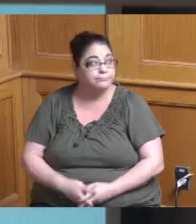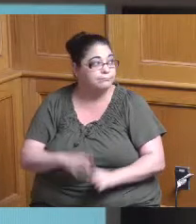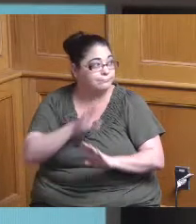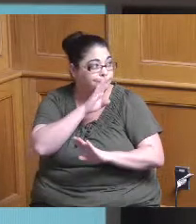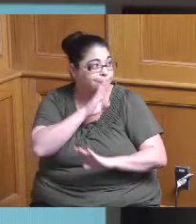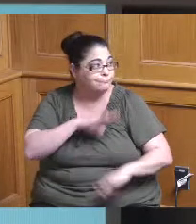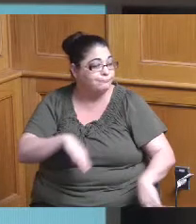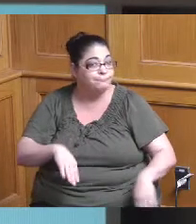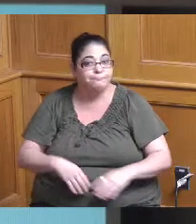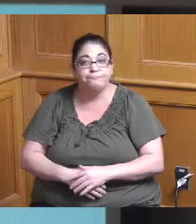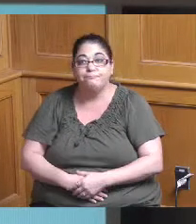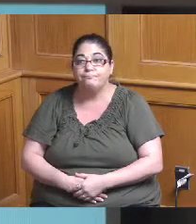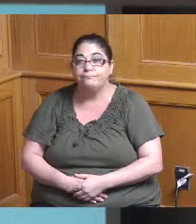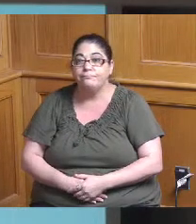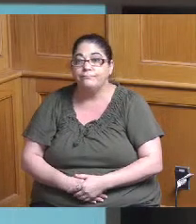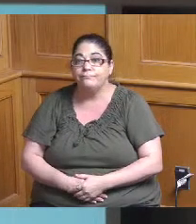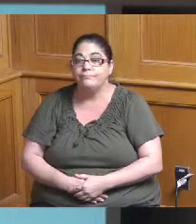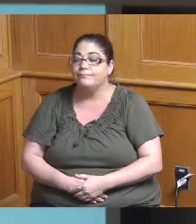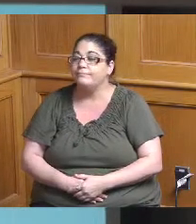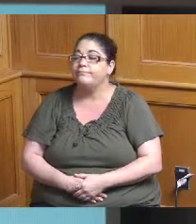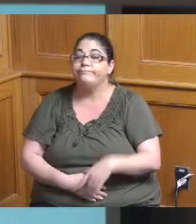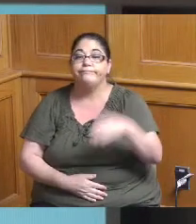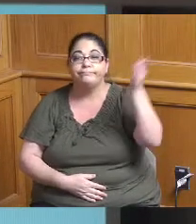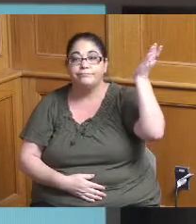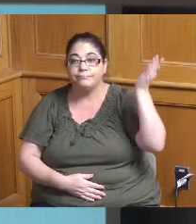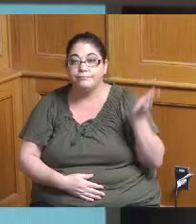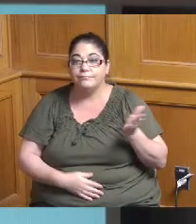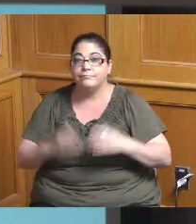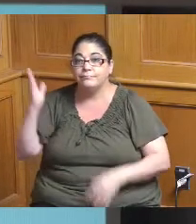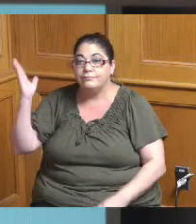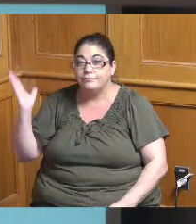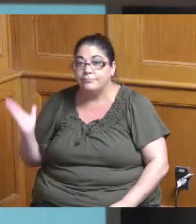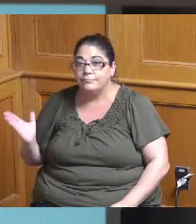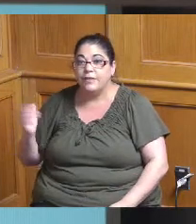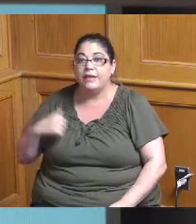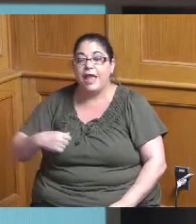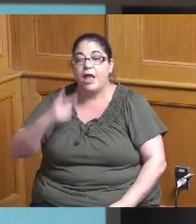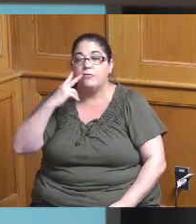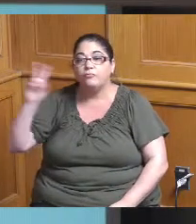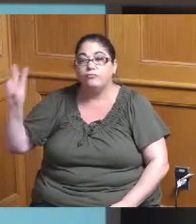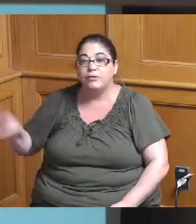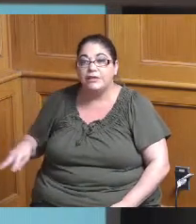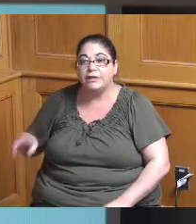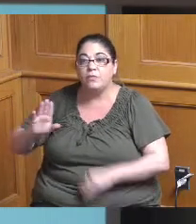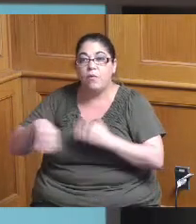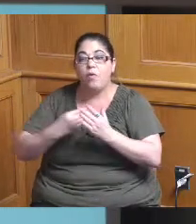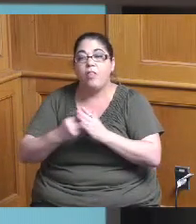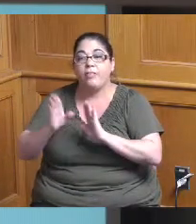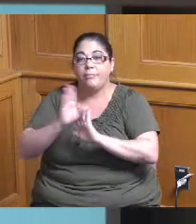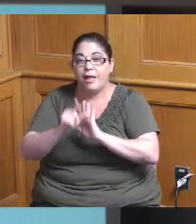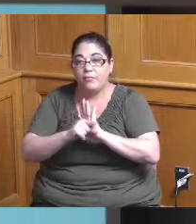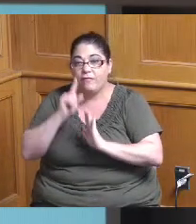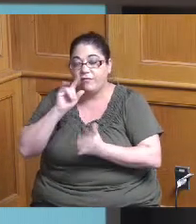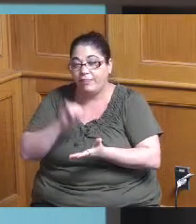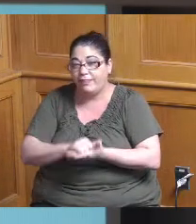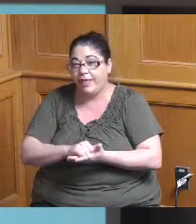oh there goes a little background on the process for this plan so we solicited call for projects